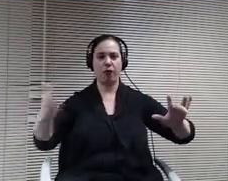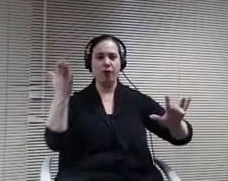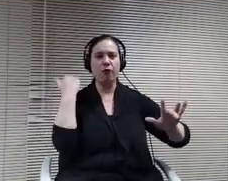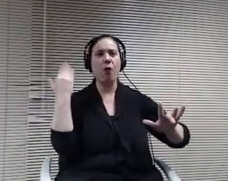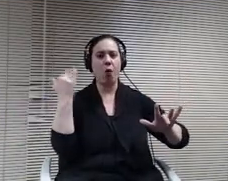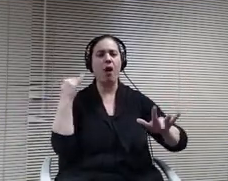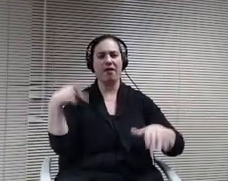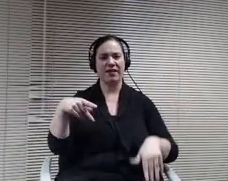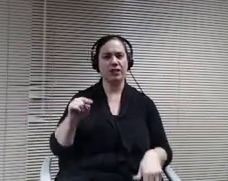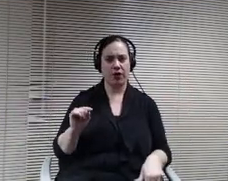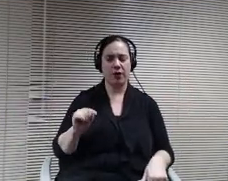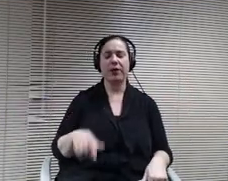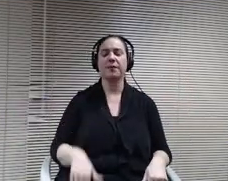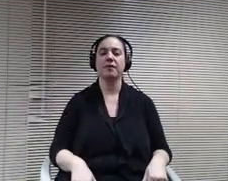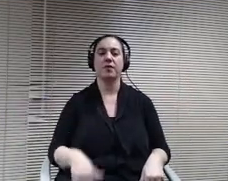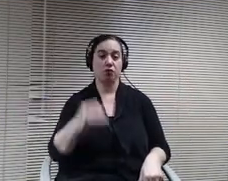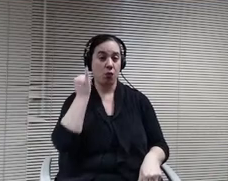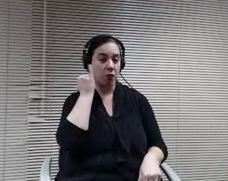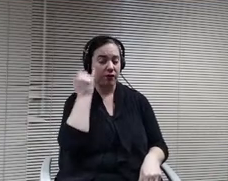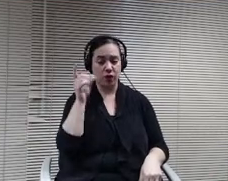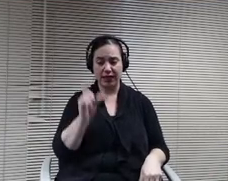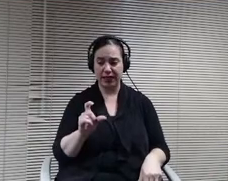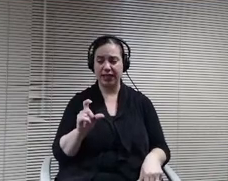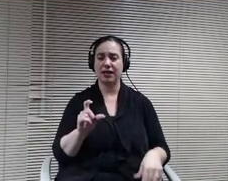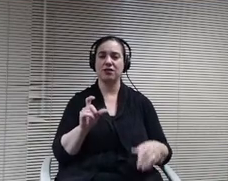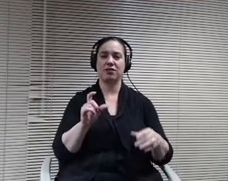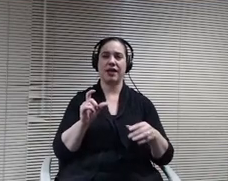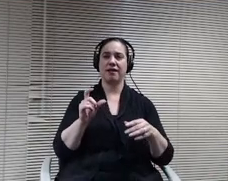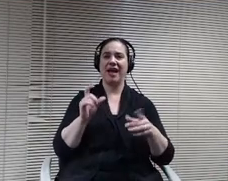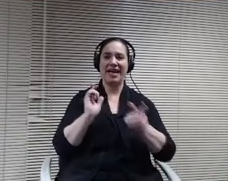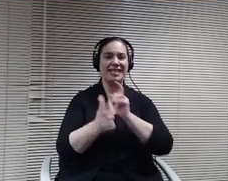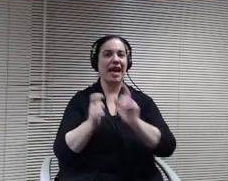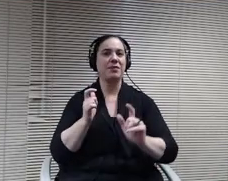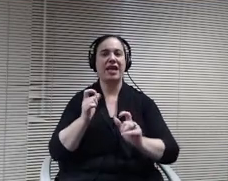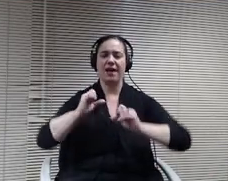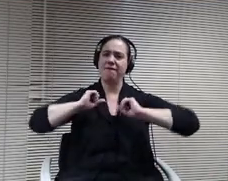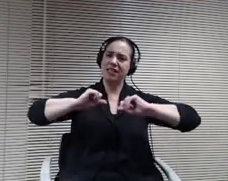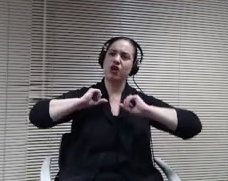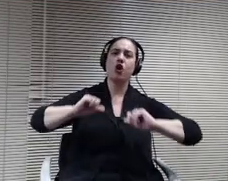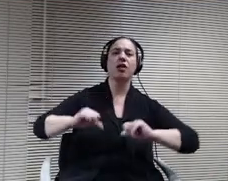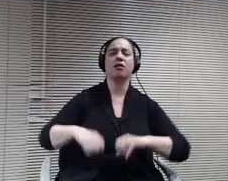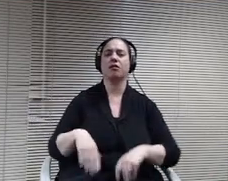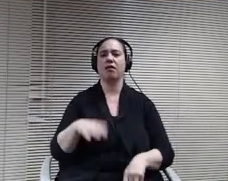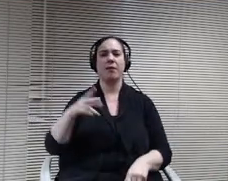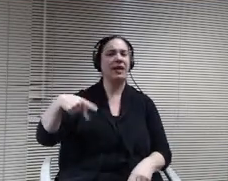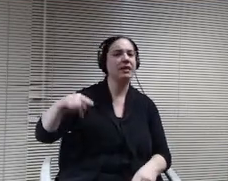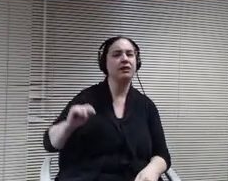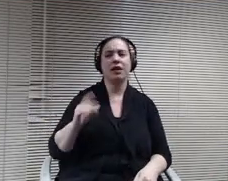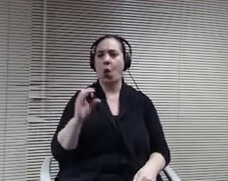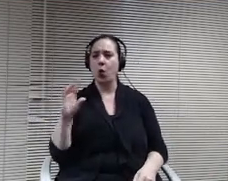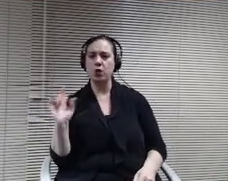needed to do adaptive physical education, physical therapy, occupational therapy. Large motor movements. There's already